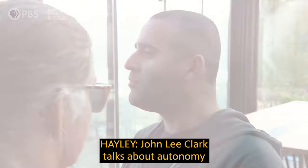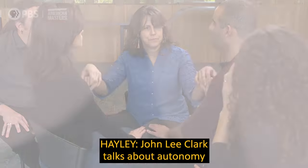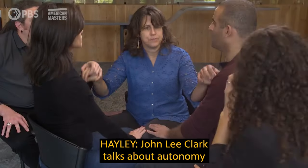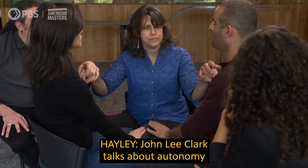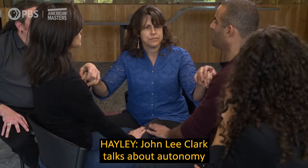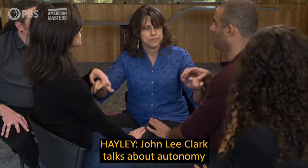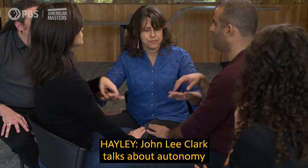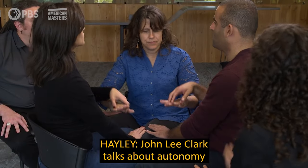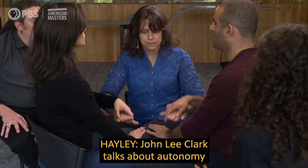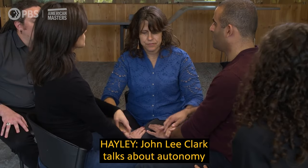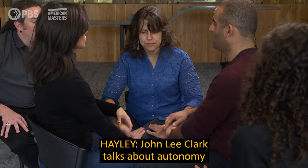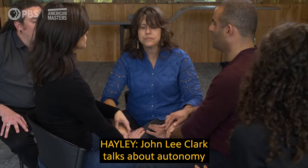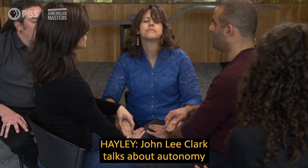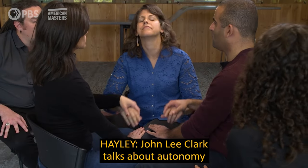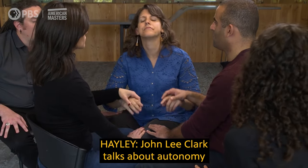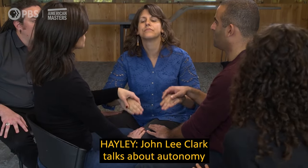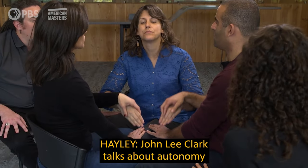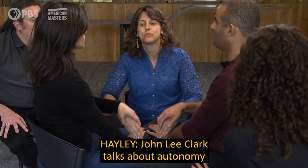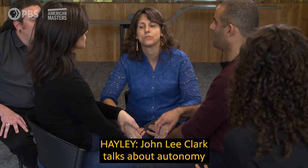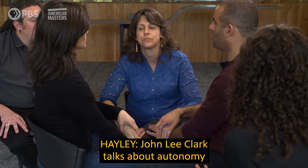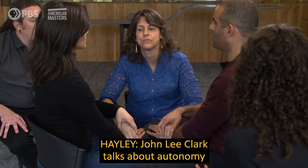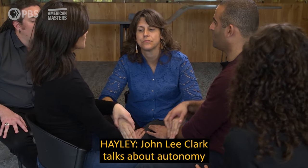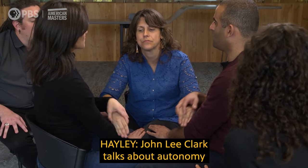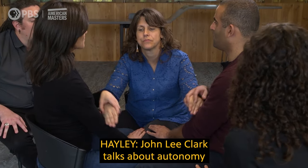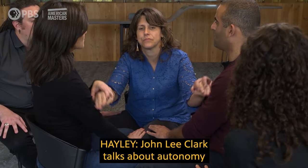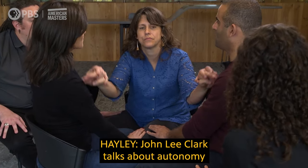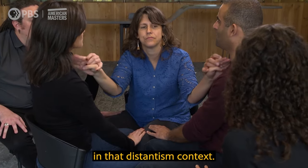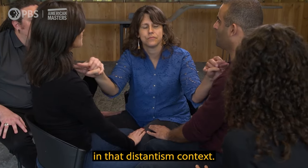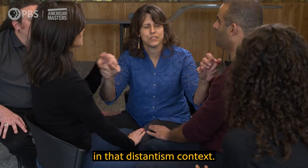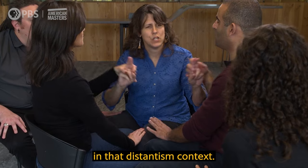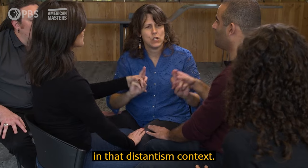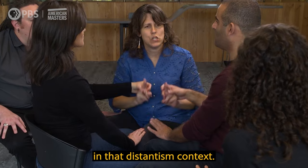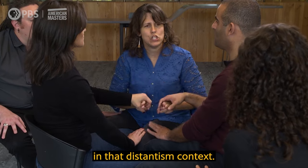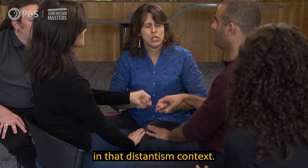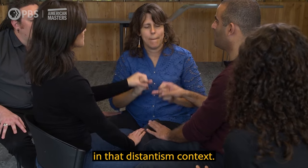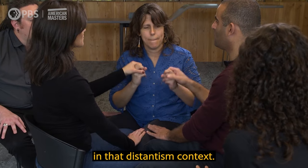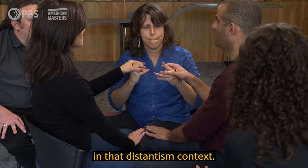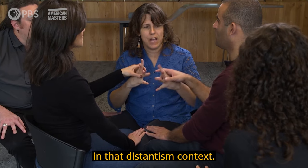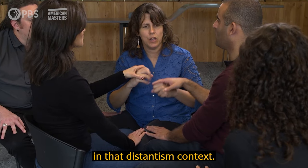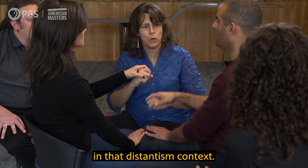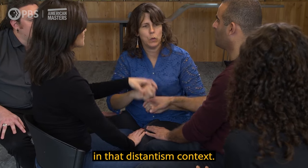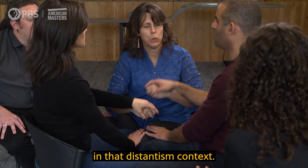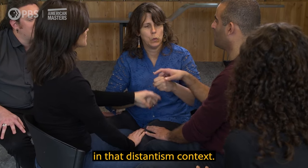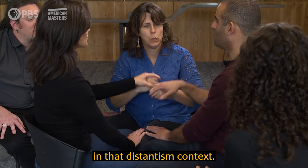John Lee Clark talks about autonomy in that distantism context.